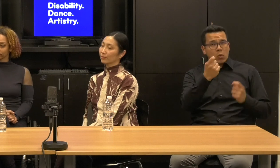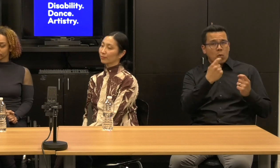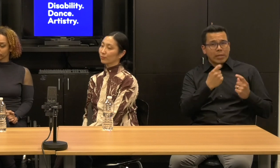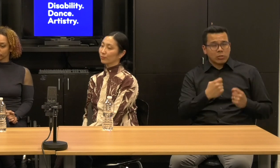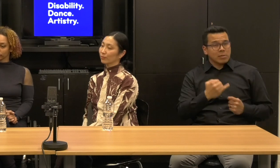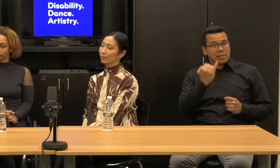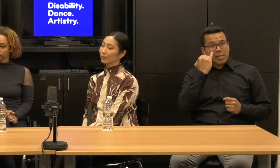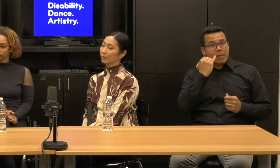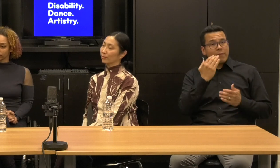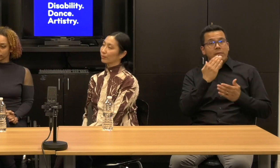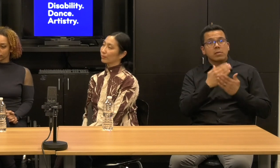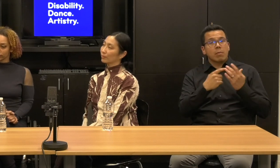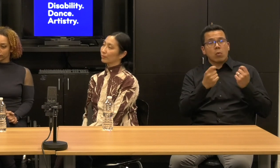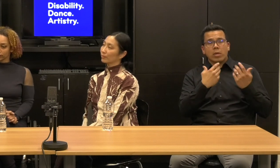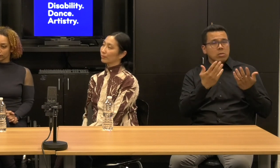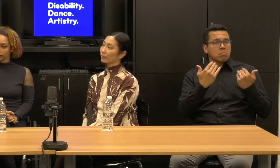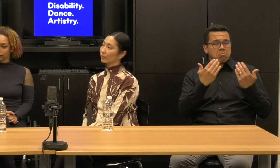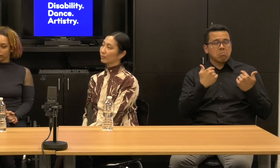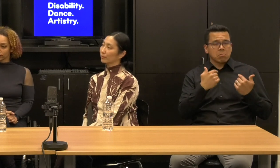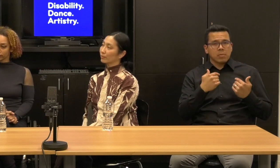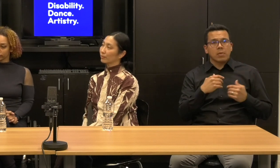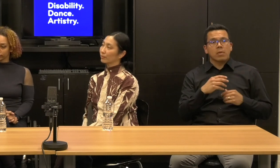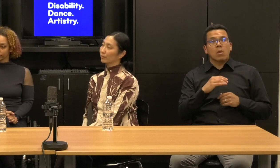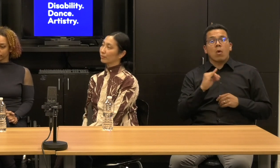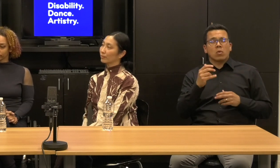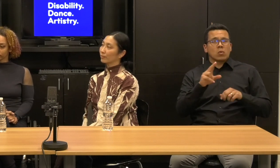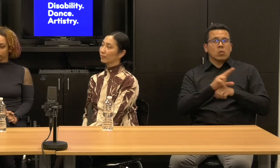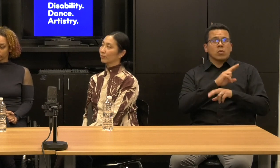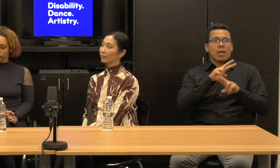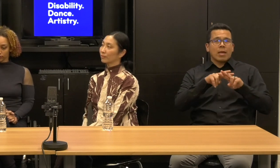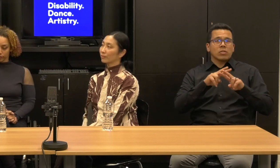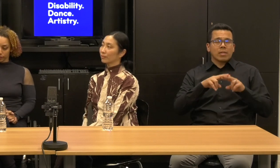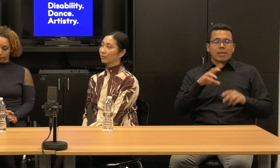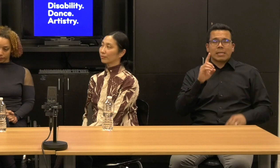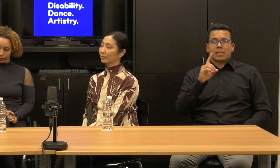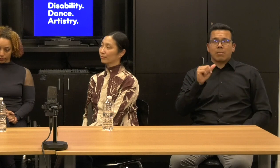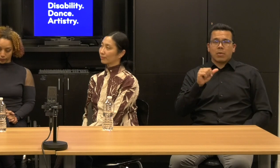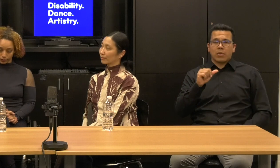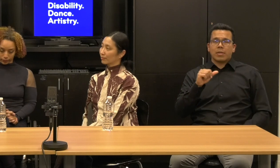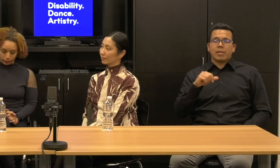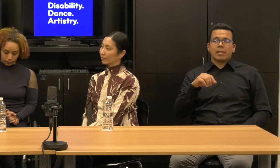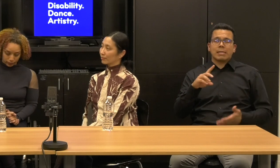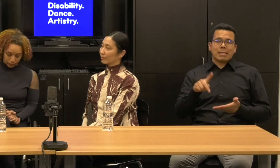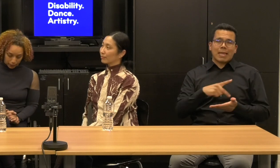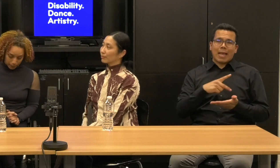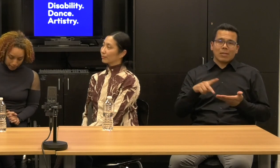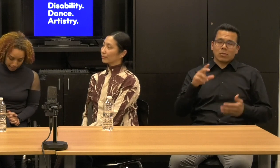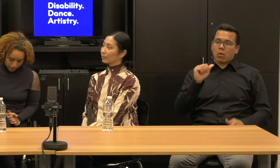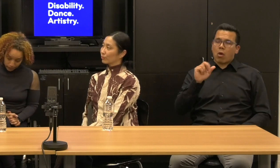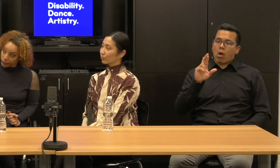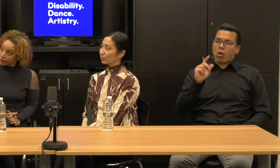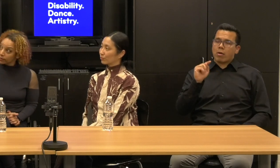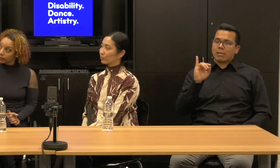like to ask us. and to use the Hashtag disability dance artistry to share your thoughts so we can see them.